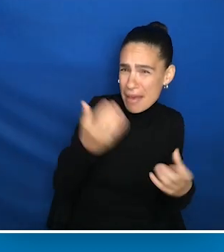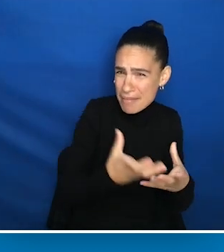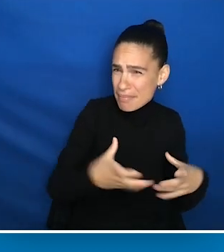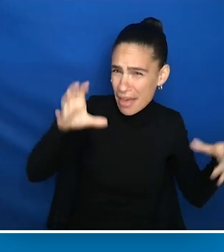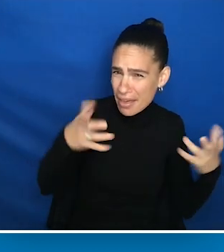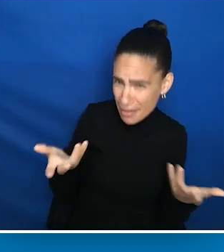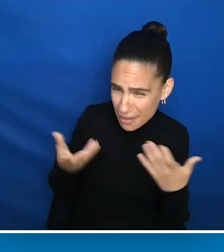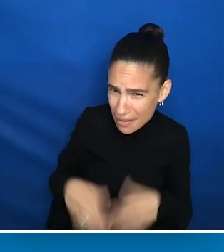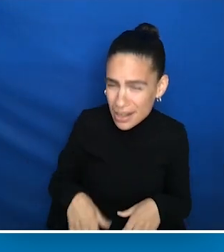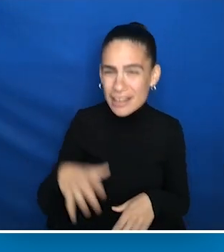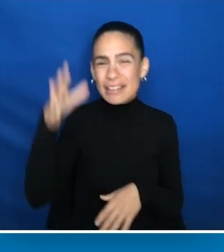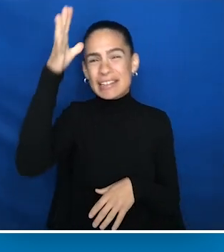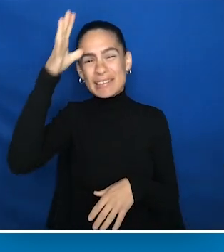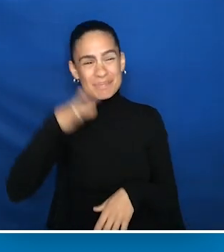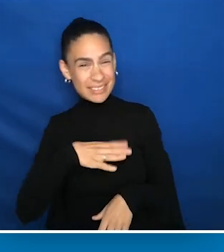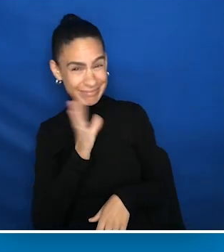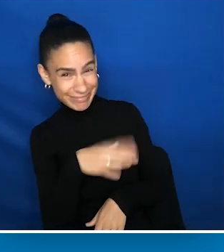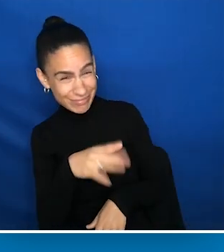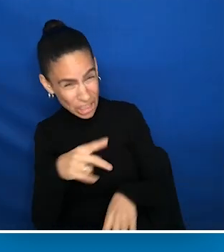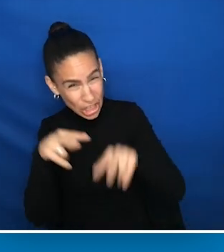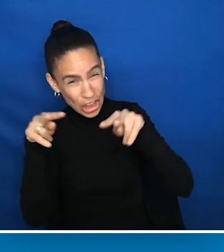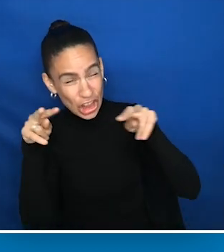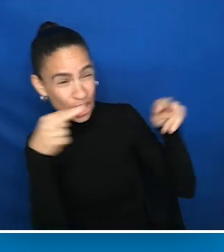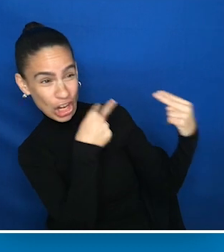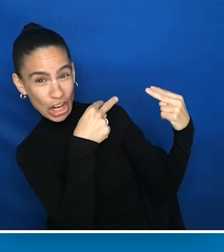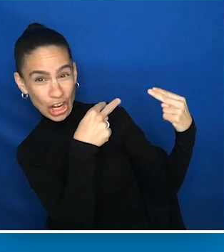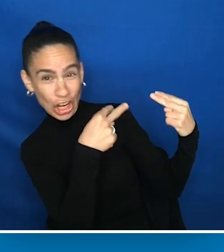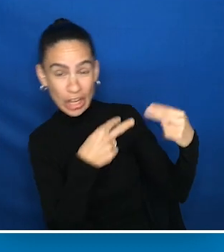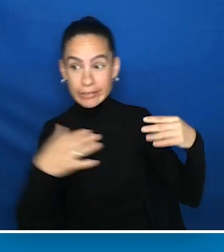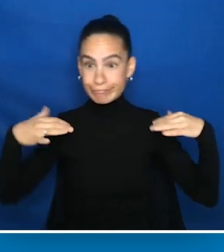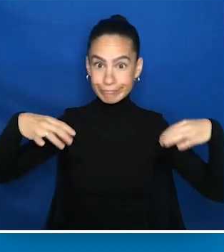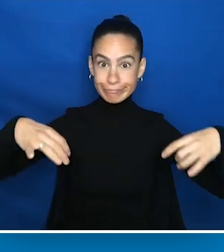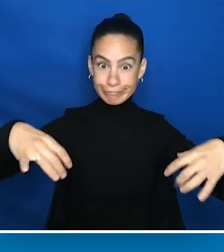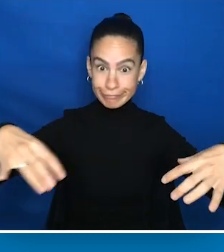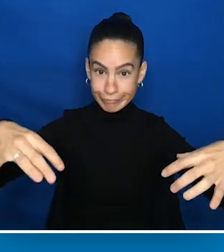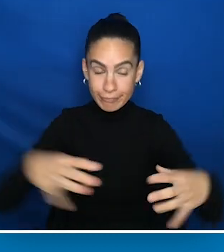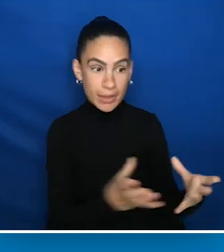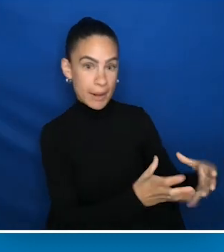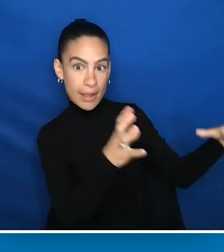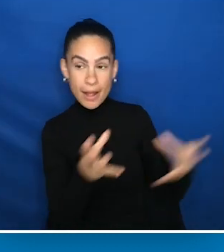And the man turned to the pot and said, "Look down the trail." And the pot looked down the trail and on the side of the trail with the pot